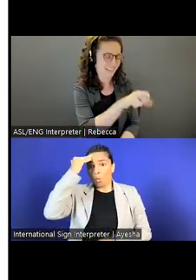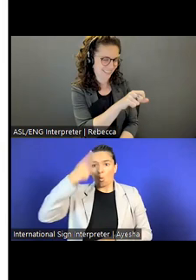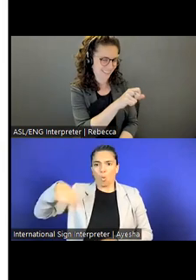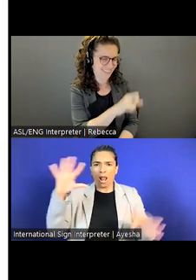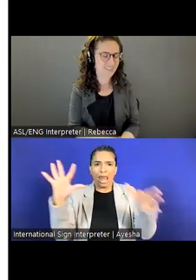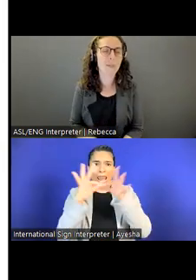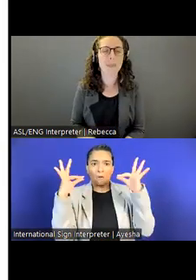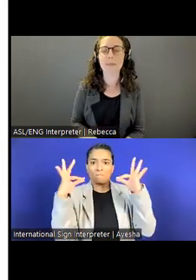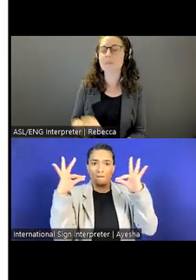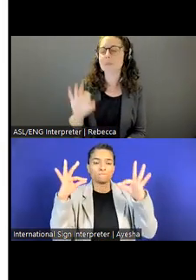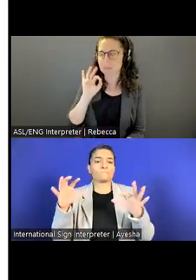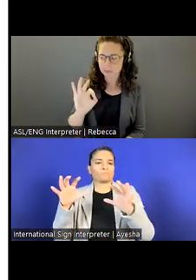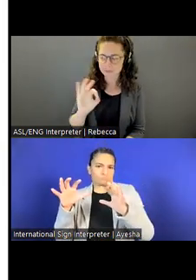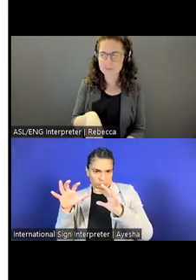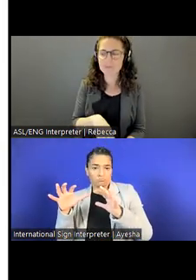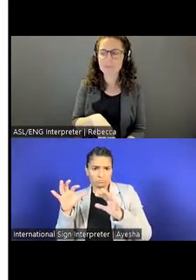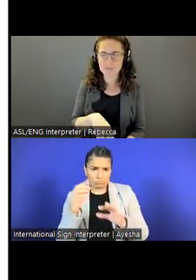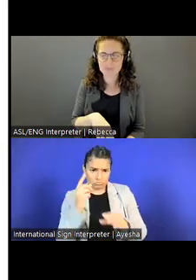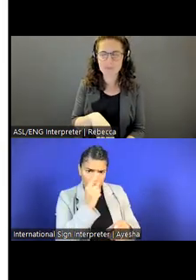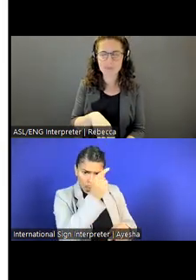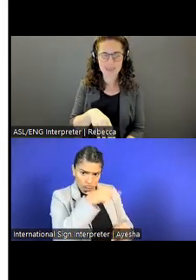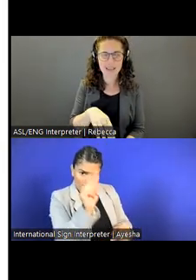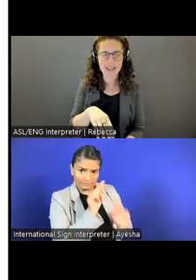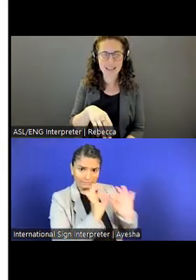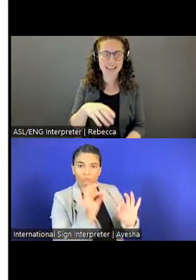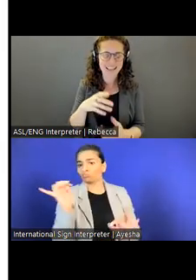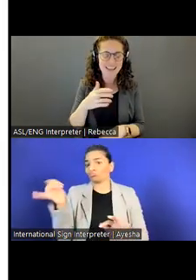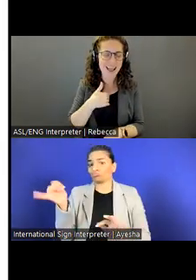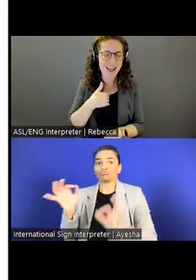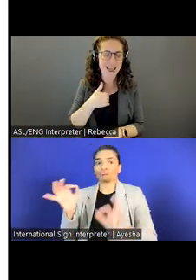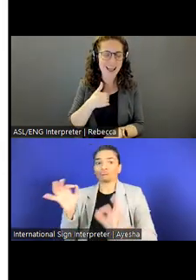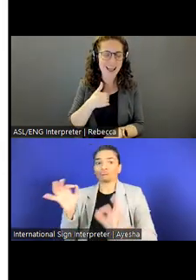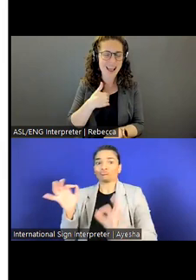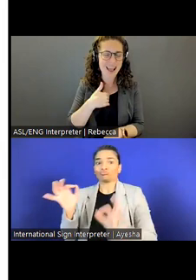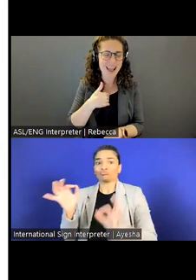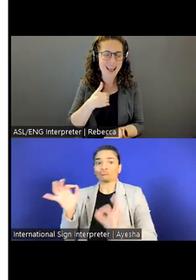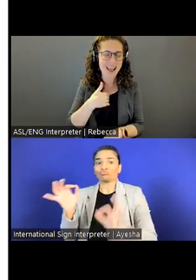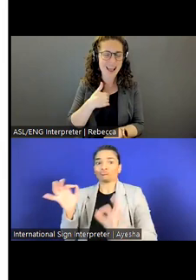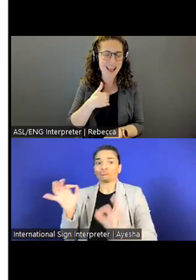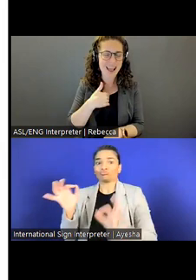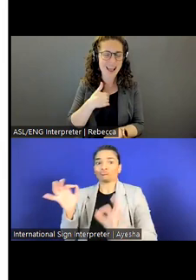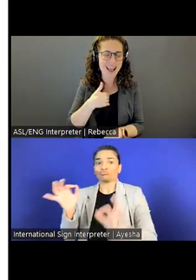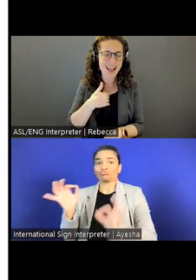I happen to know that happen to know many people with disabilities who have participated